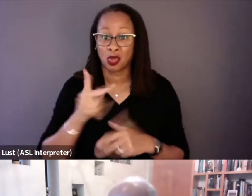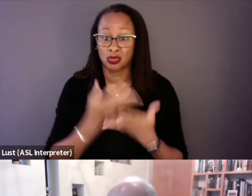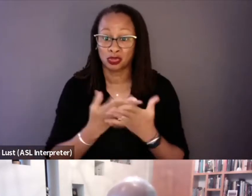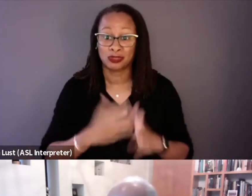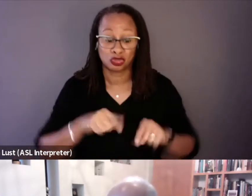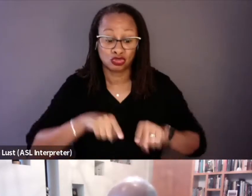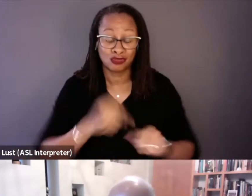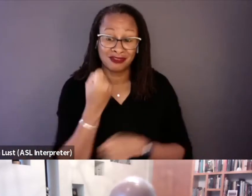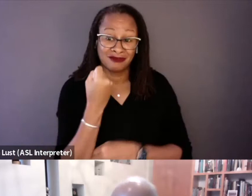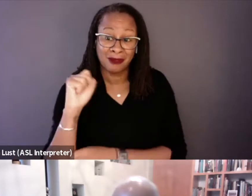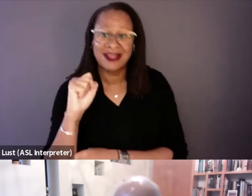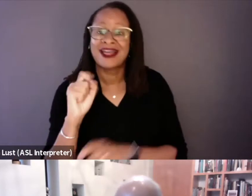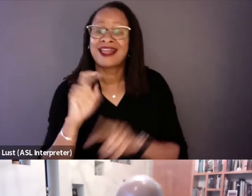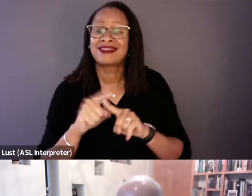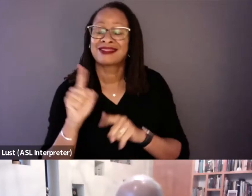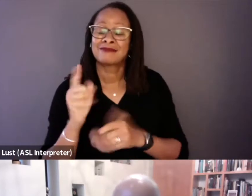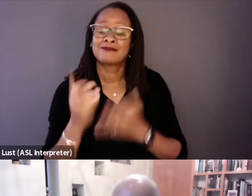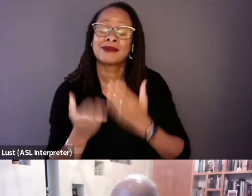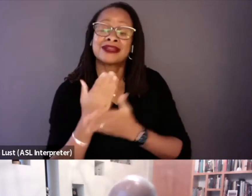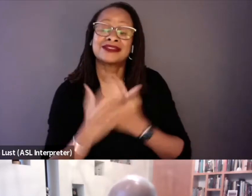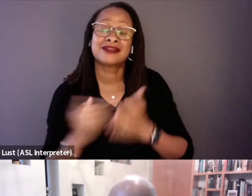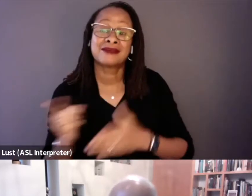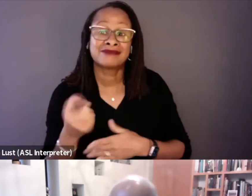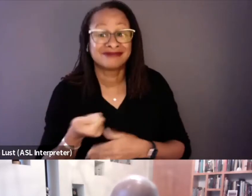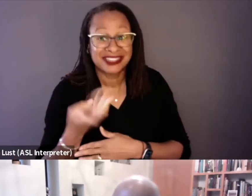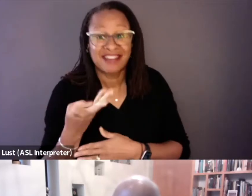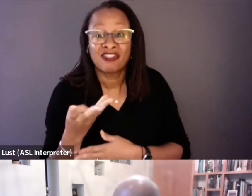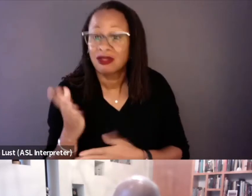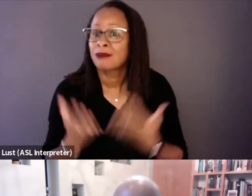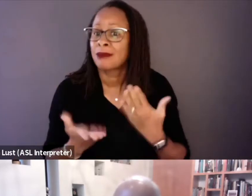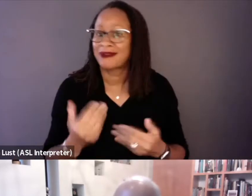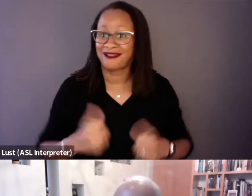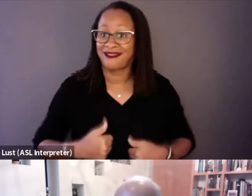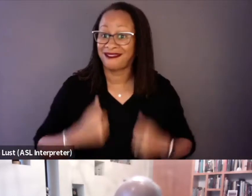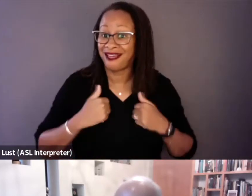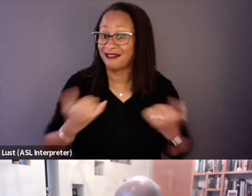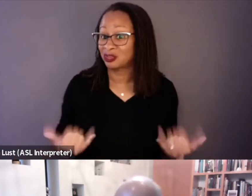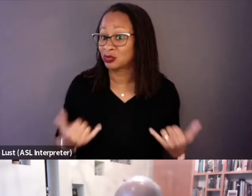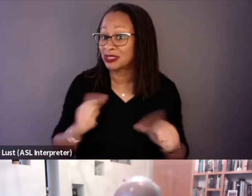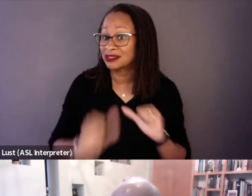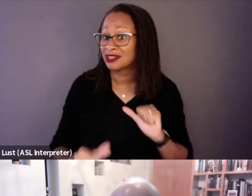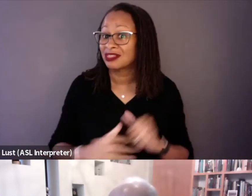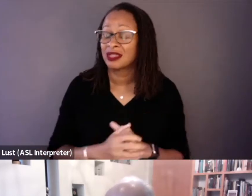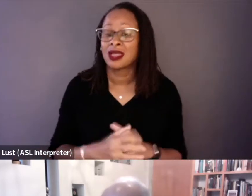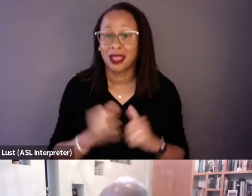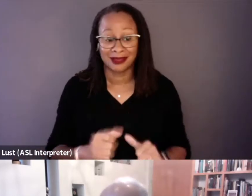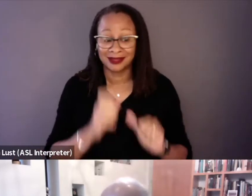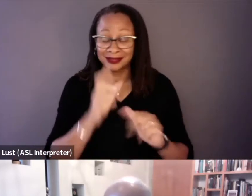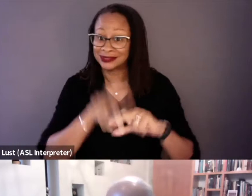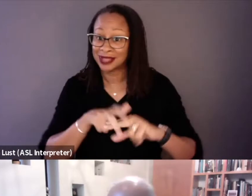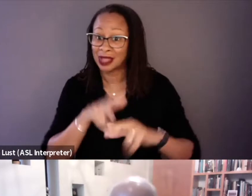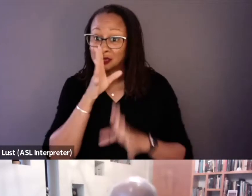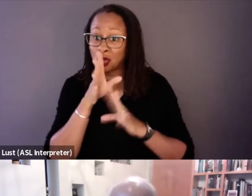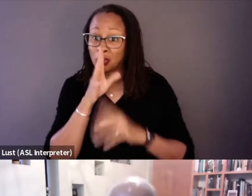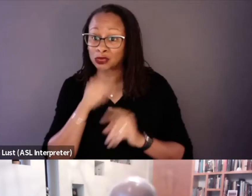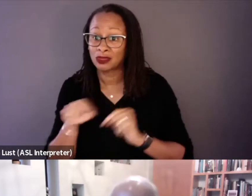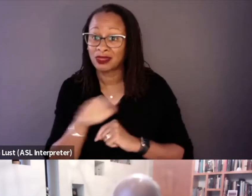that some of them, many of them would probably be alive and that there were people to talk to, but that they were getting older.